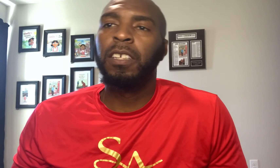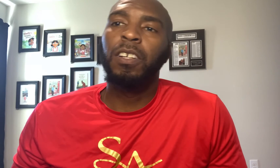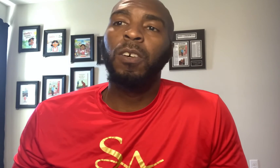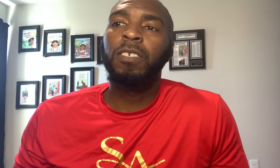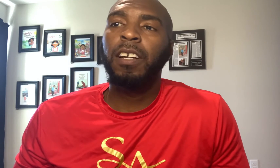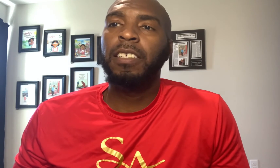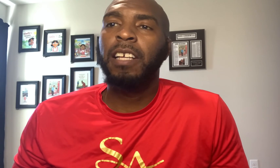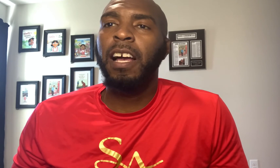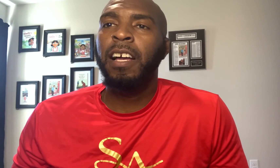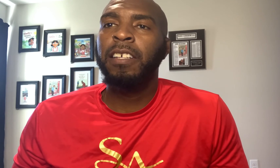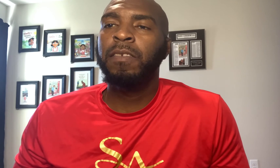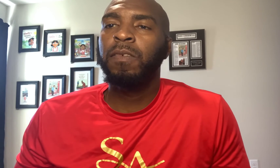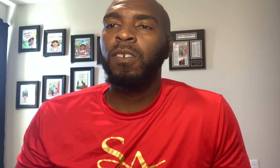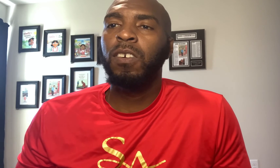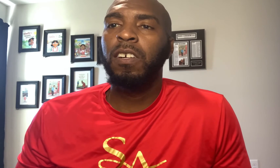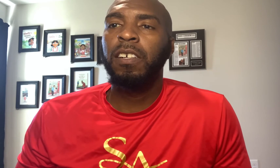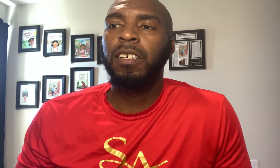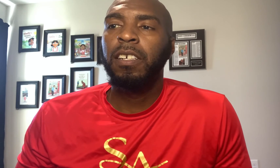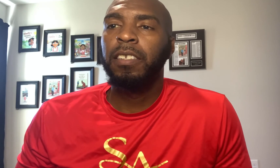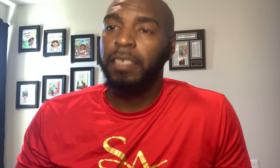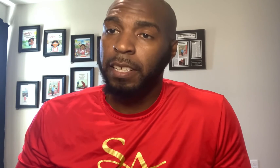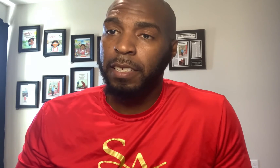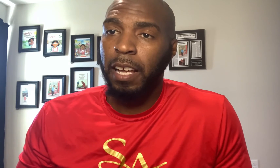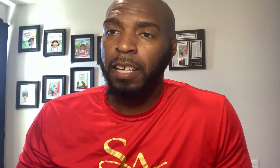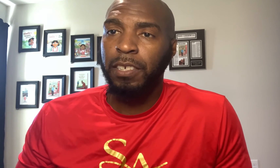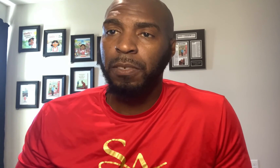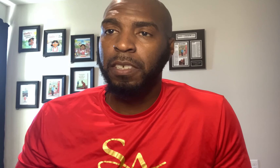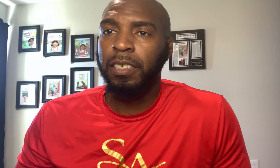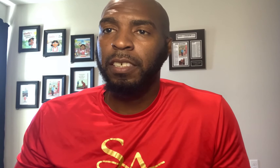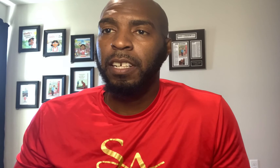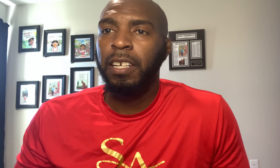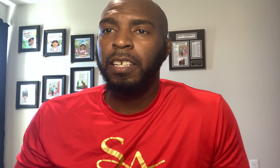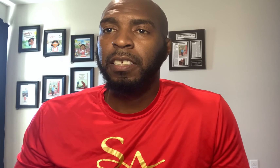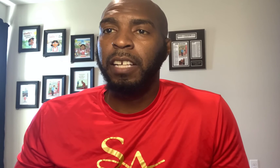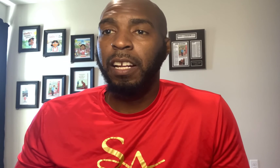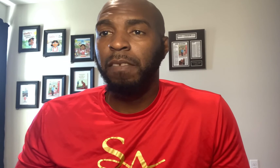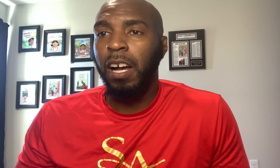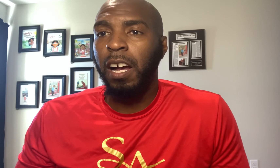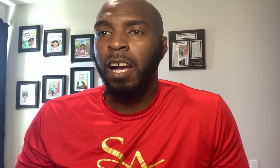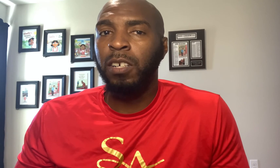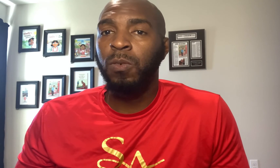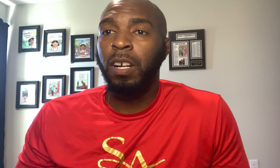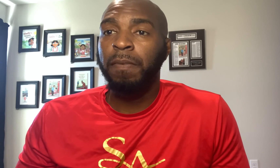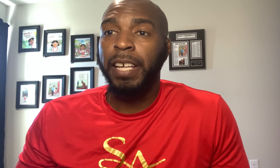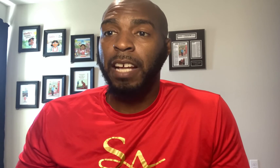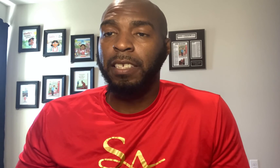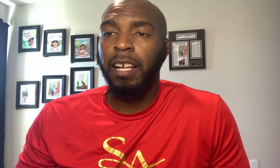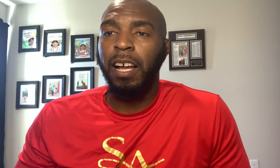So those are the signs for the 10 signs used in Shelly va una Fiesta.